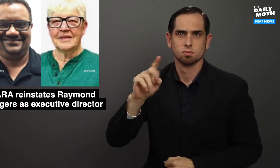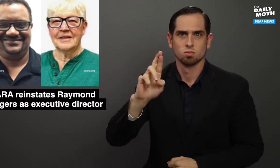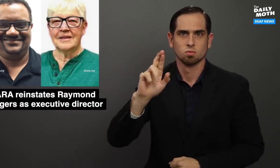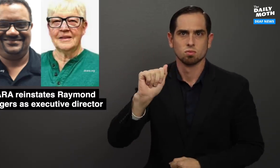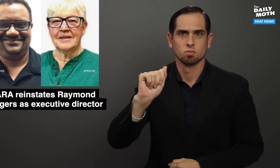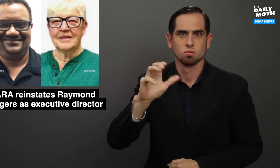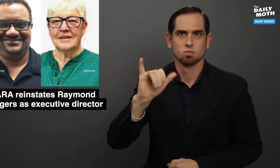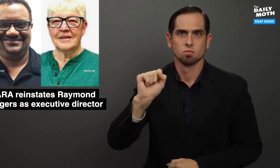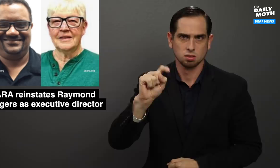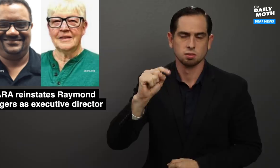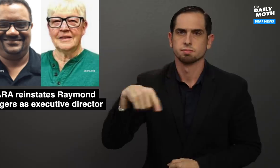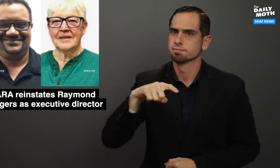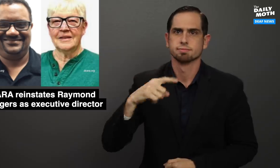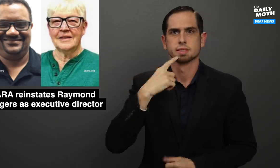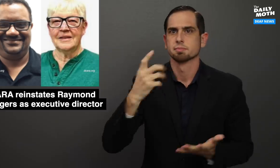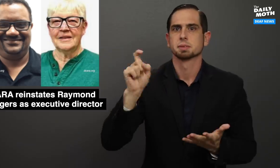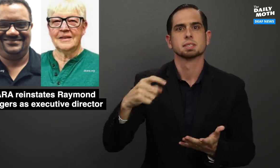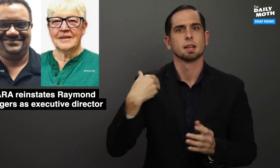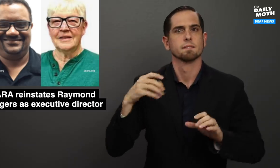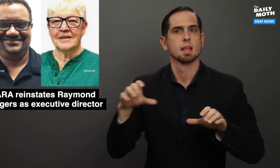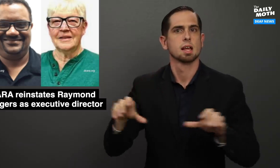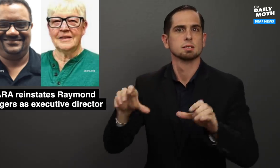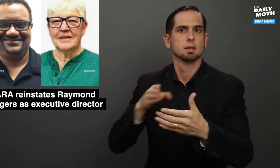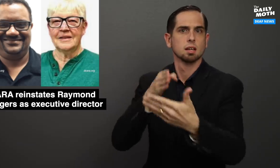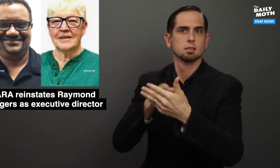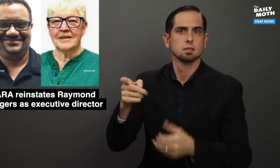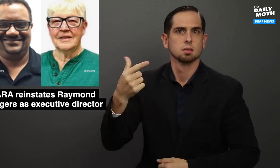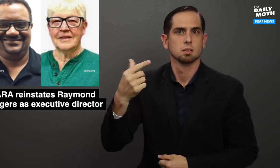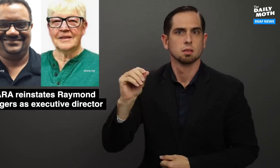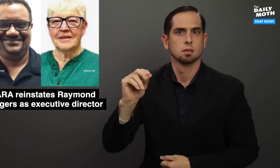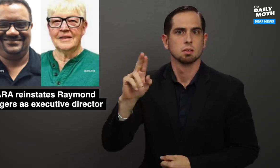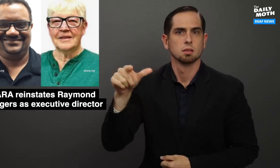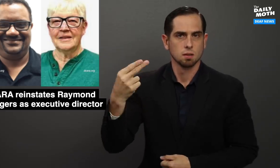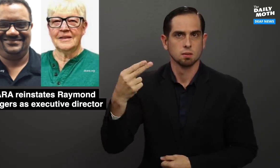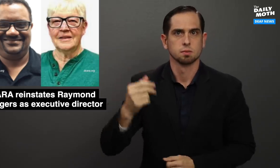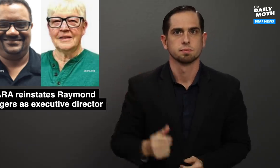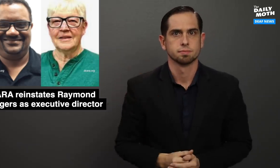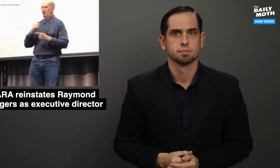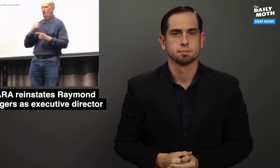it was racist and demanded action against Gough.